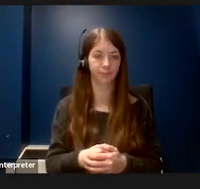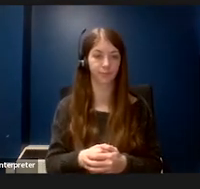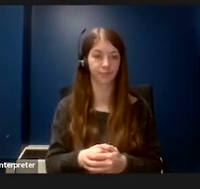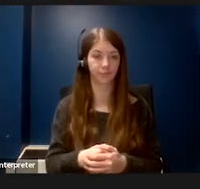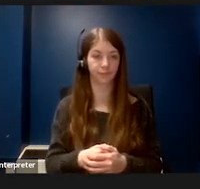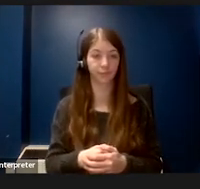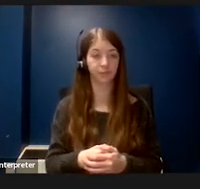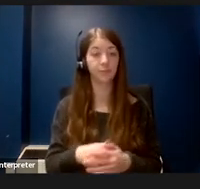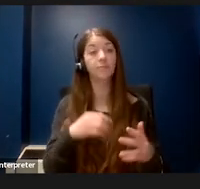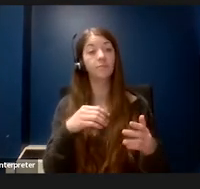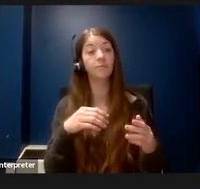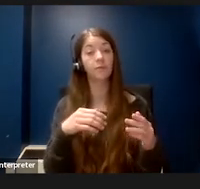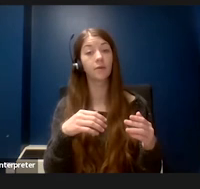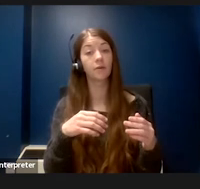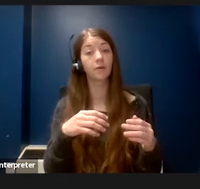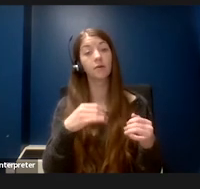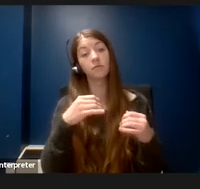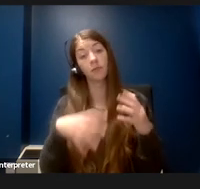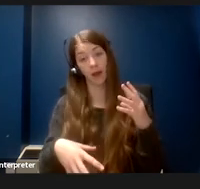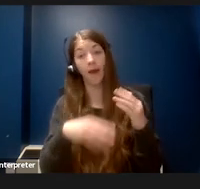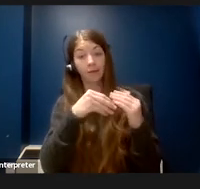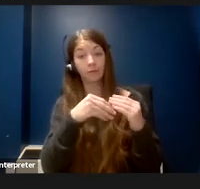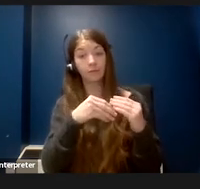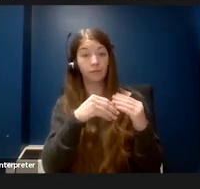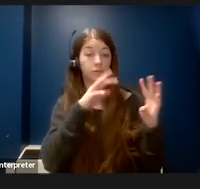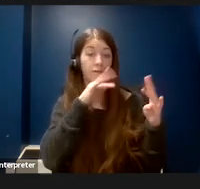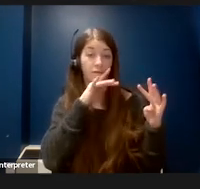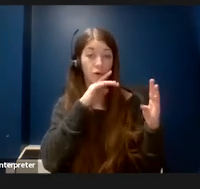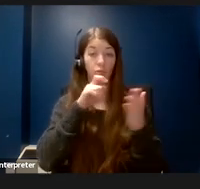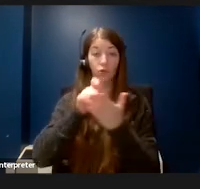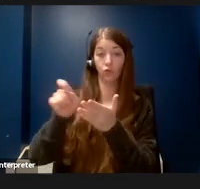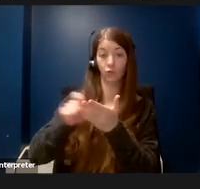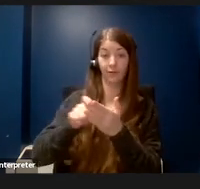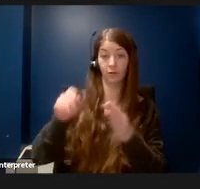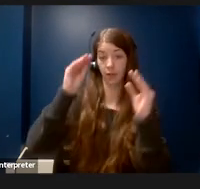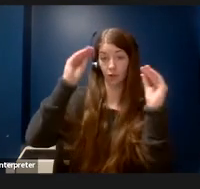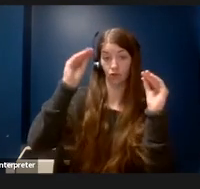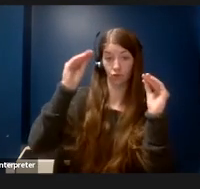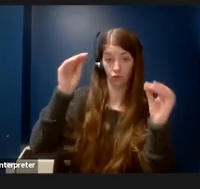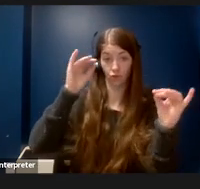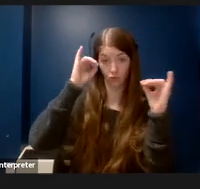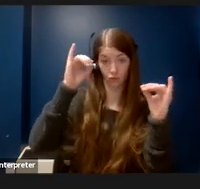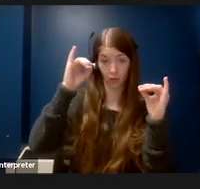Additionally,verbal or written instructions can be beneficial for people with visual